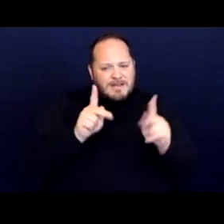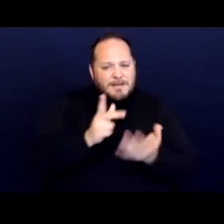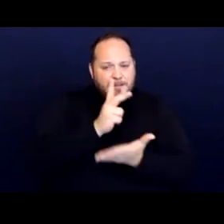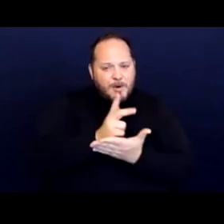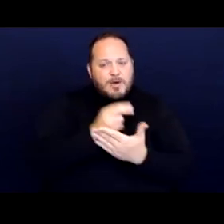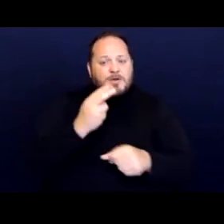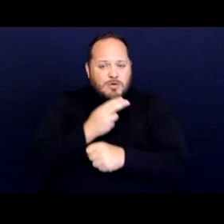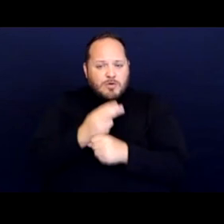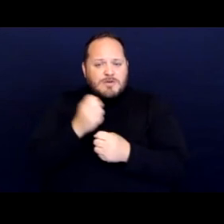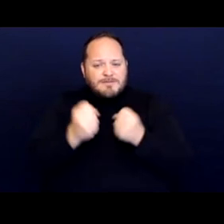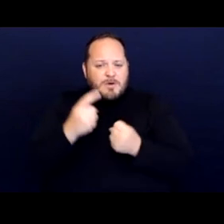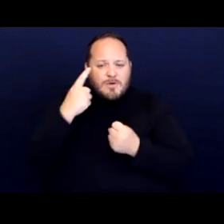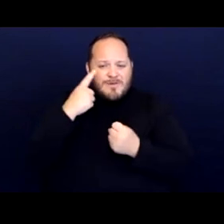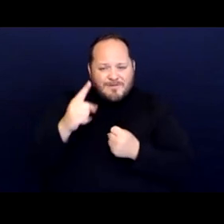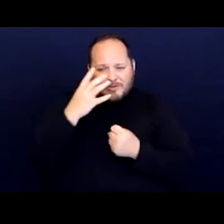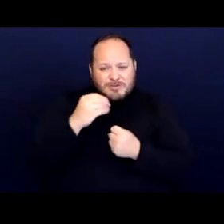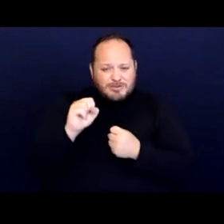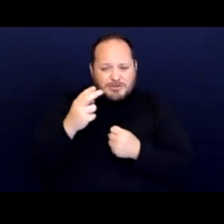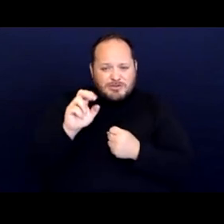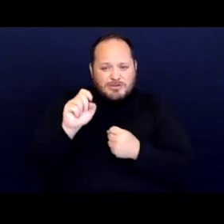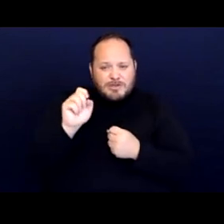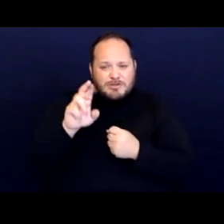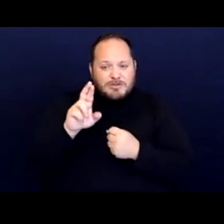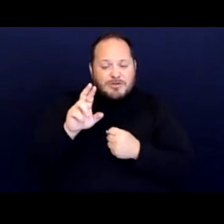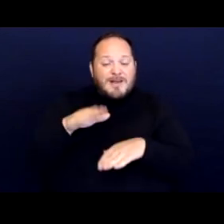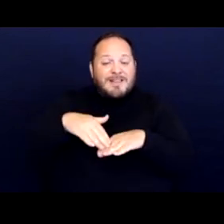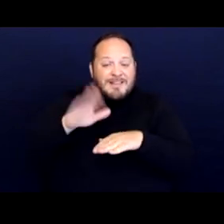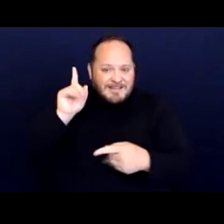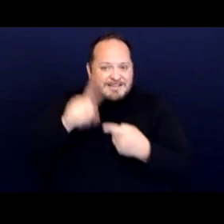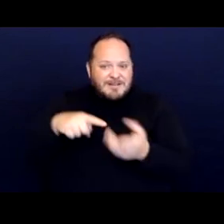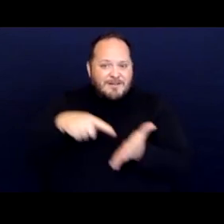for shelter at least until affordable, accessible